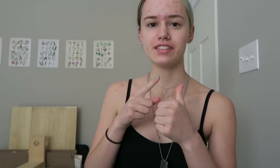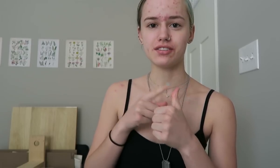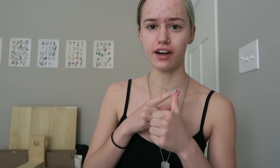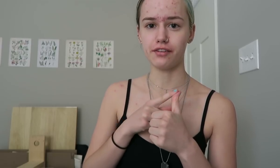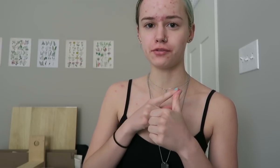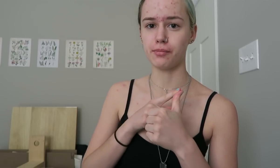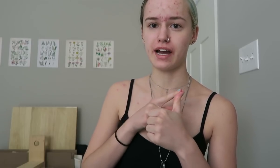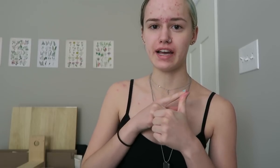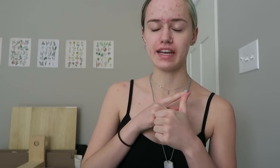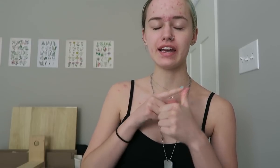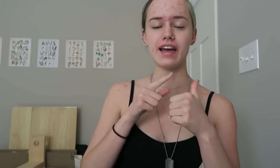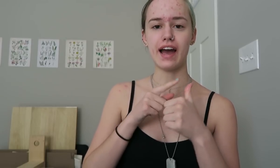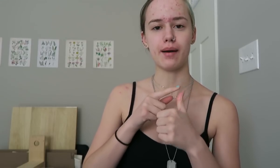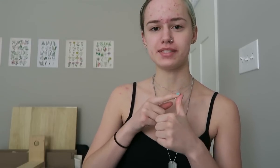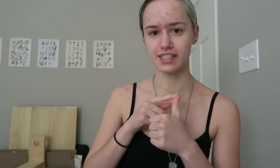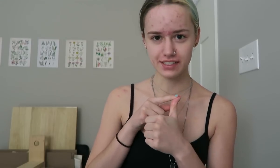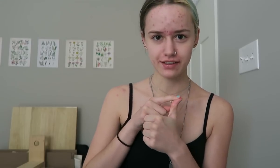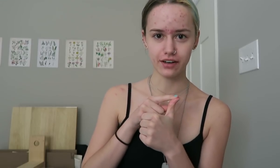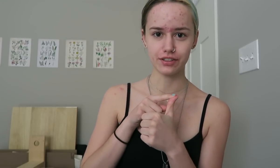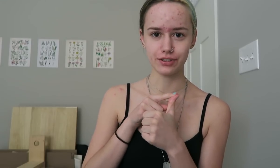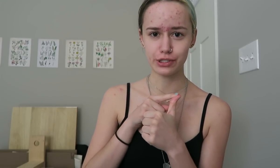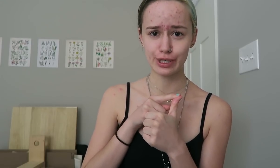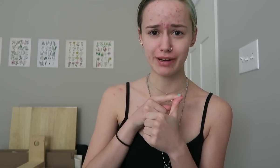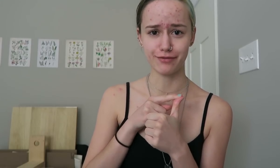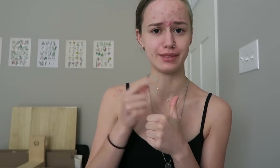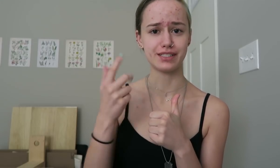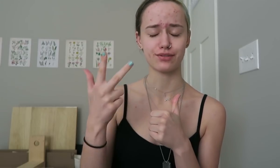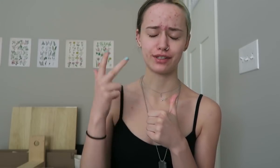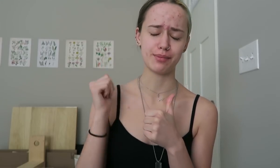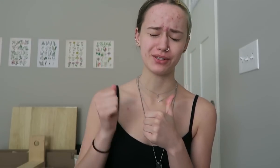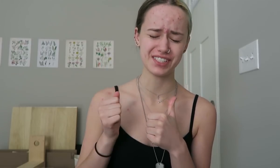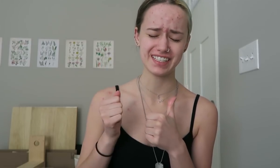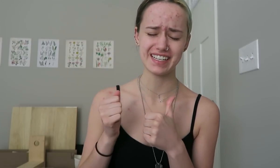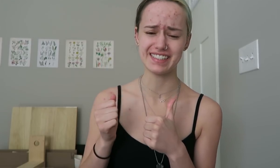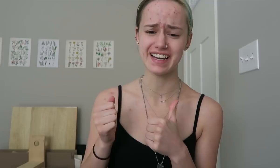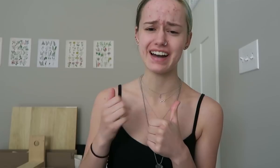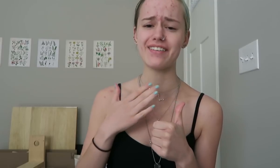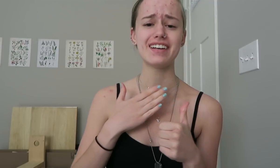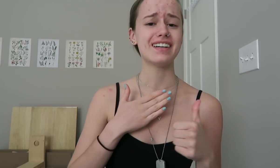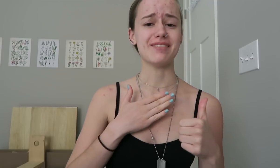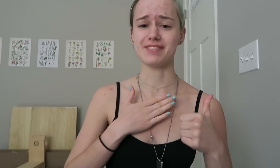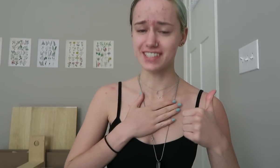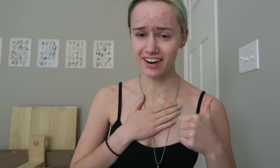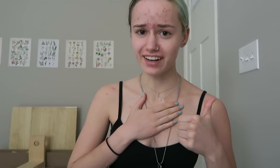Sorry for my absence here on Youtube. I've missed three posting days now.